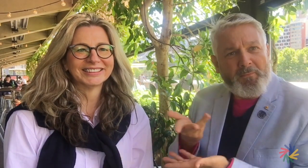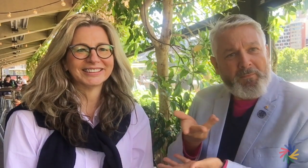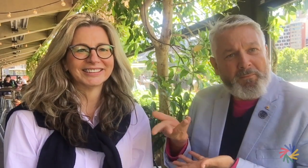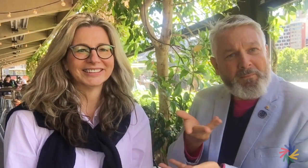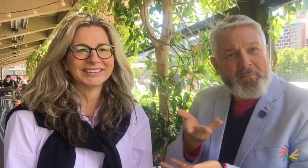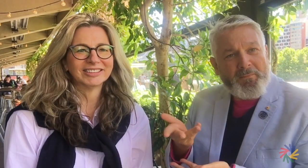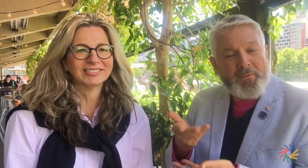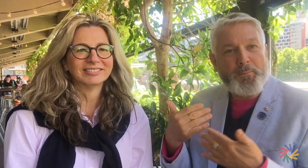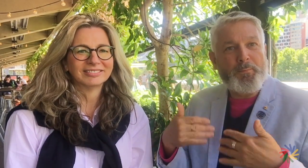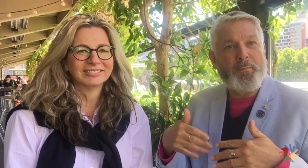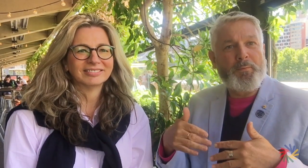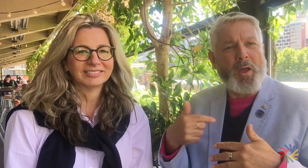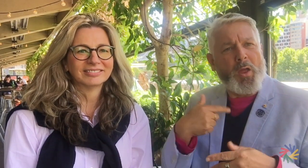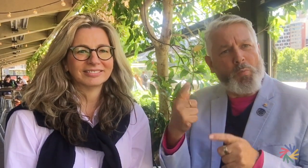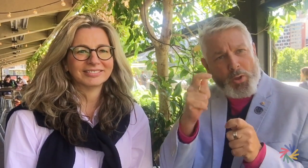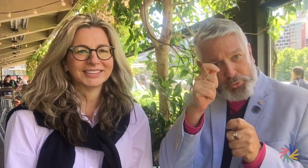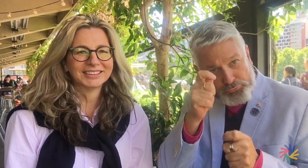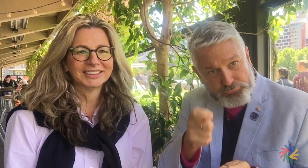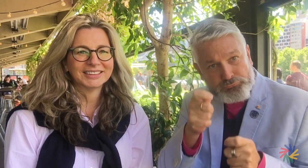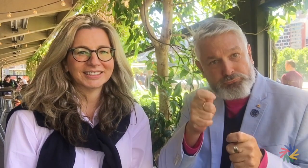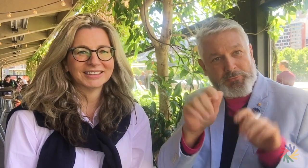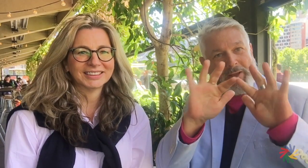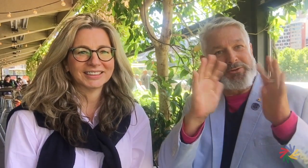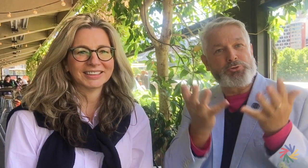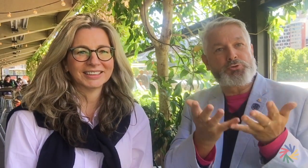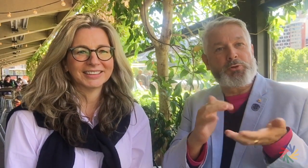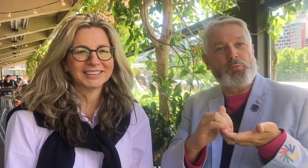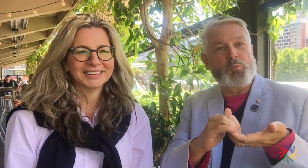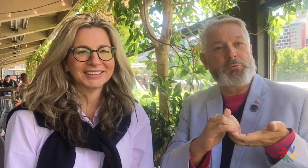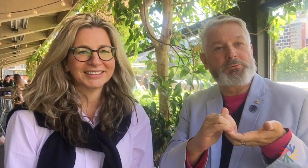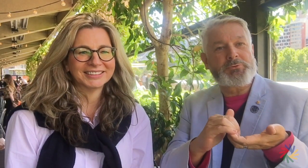We‘€™ve been discussing how we work with members across the world.